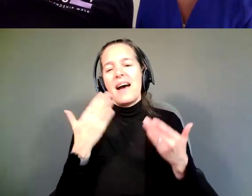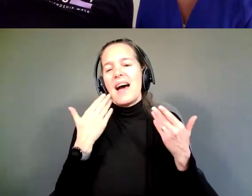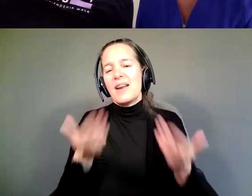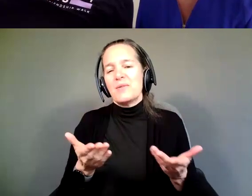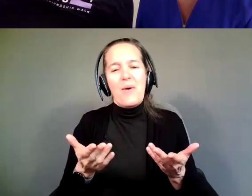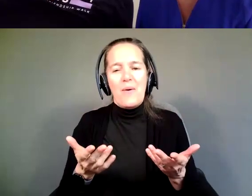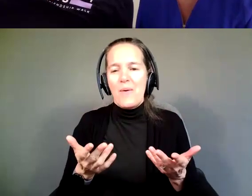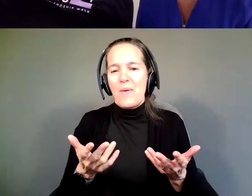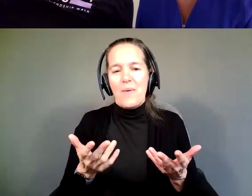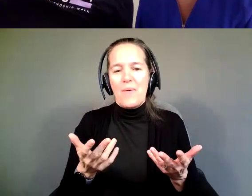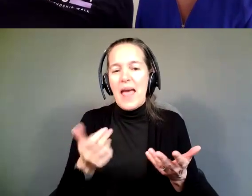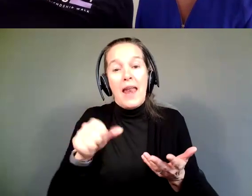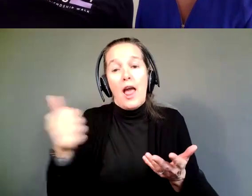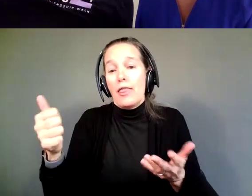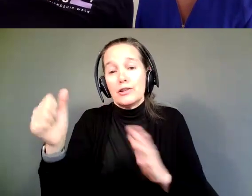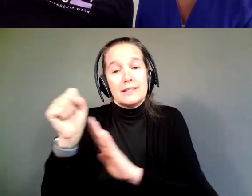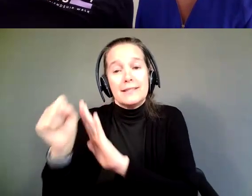Again, I'm just kind of learning.